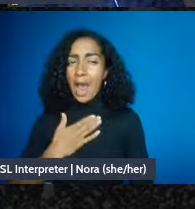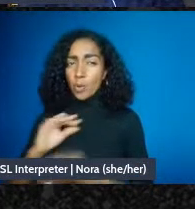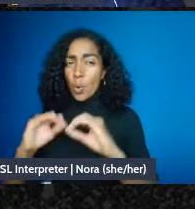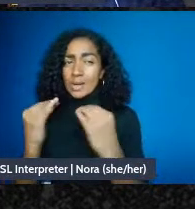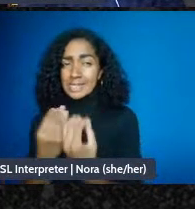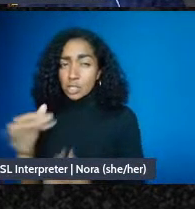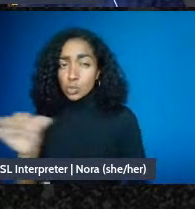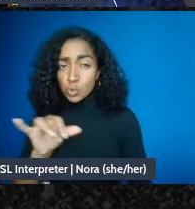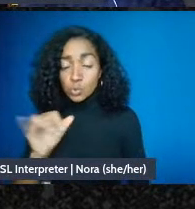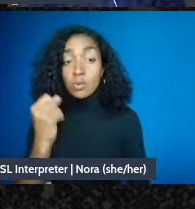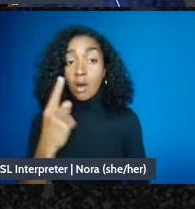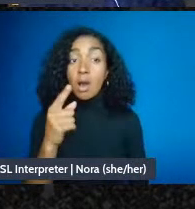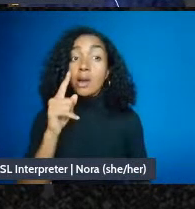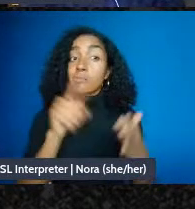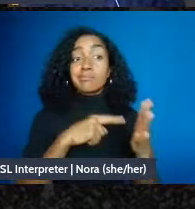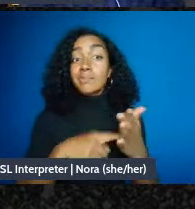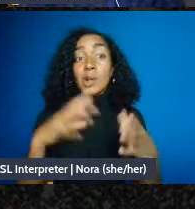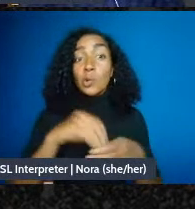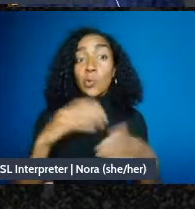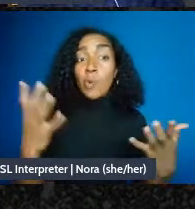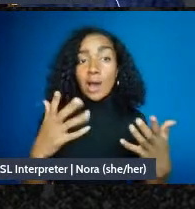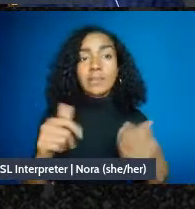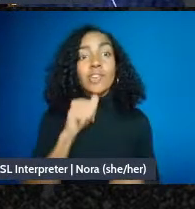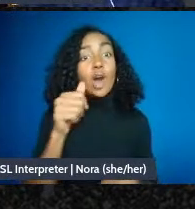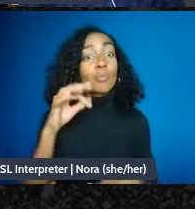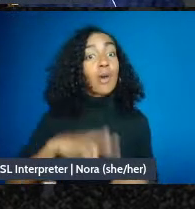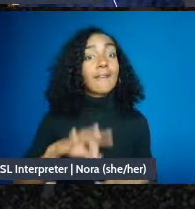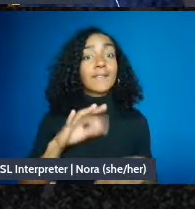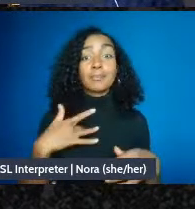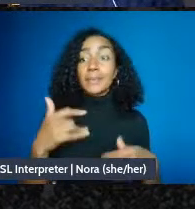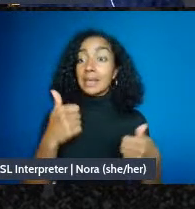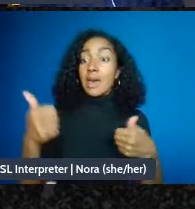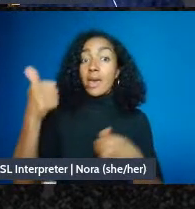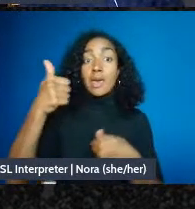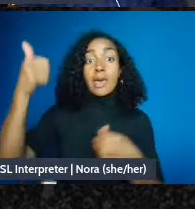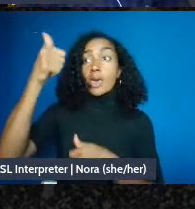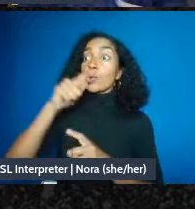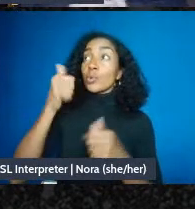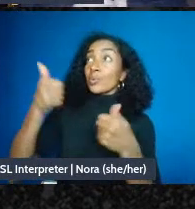nonprofit hierarchy elevates people who are best educated and most privileged preventing